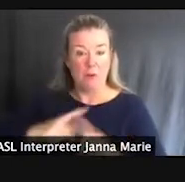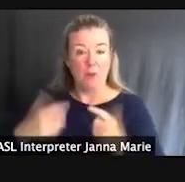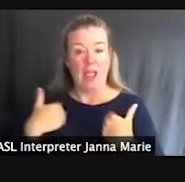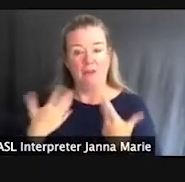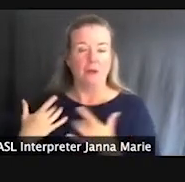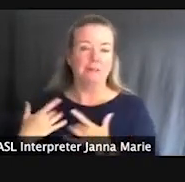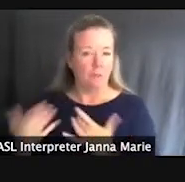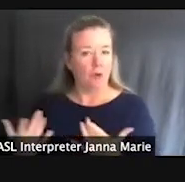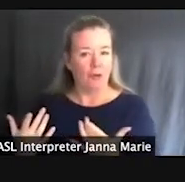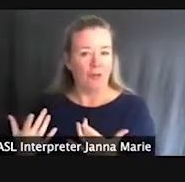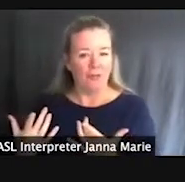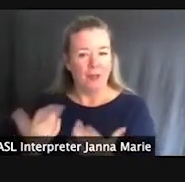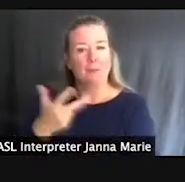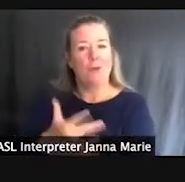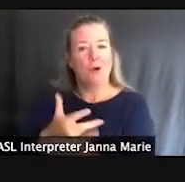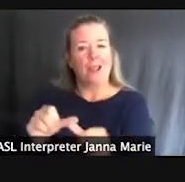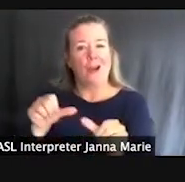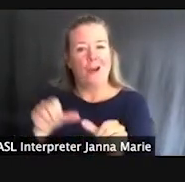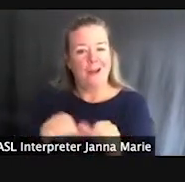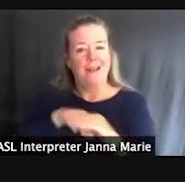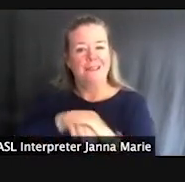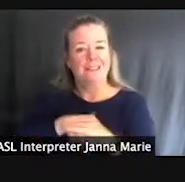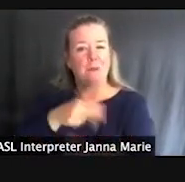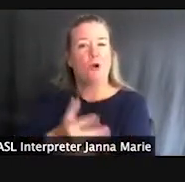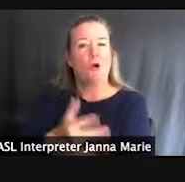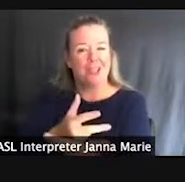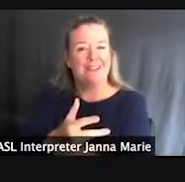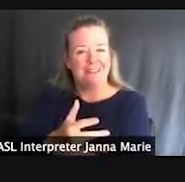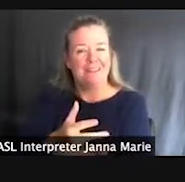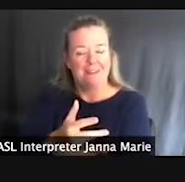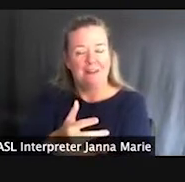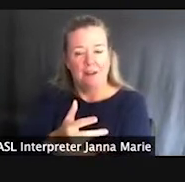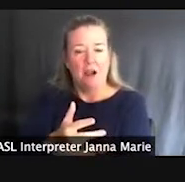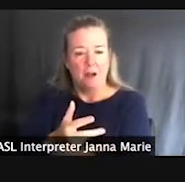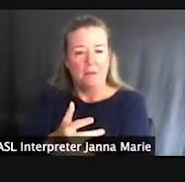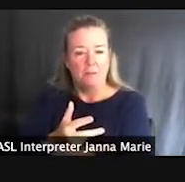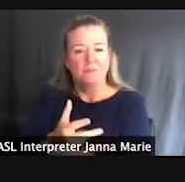parking area, accessible parking, accessible vault toilet facility with an accessible path